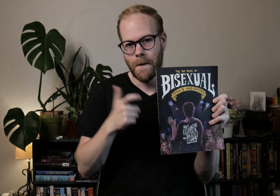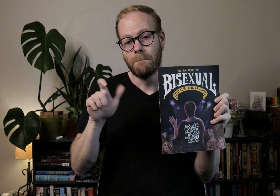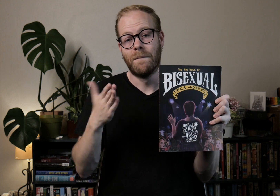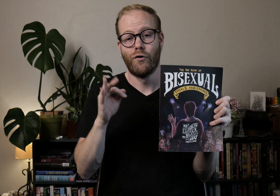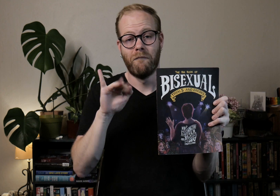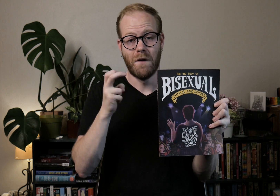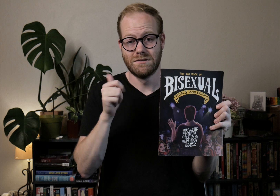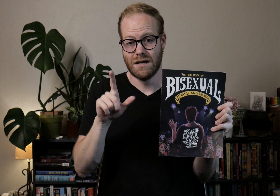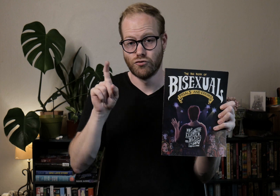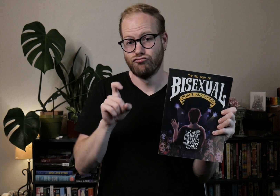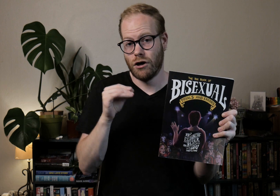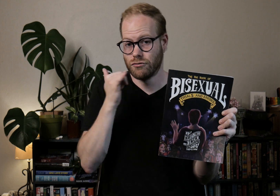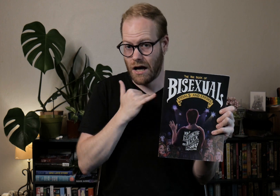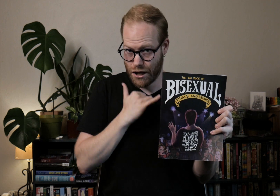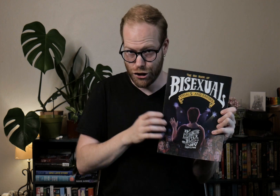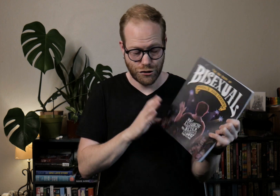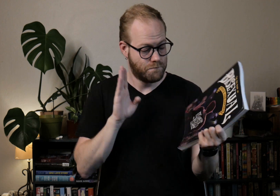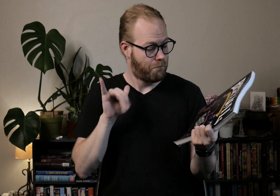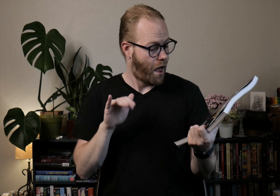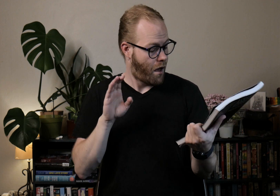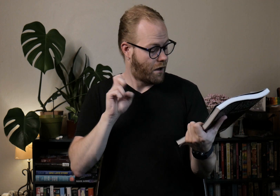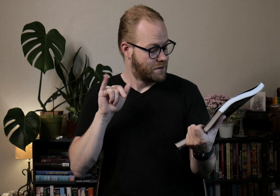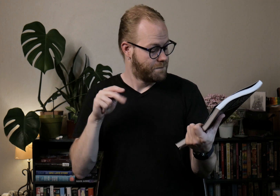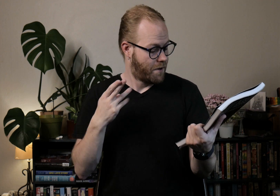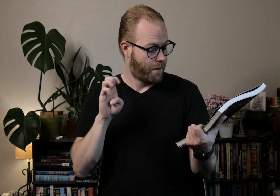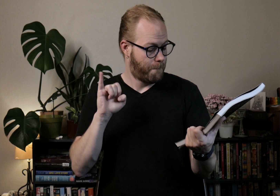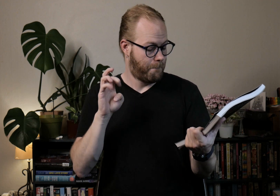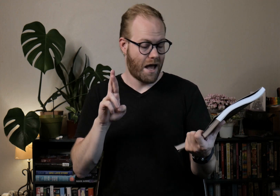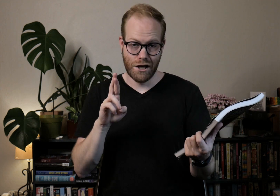The Big Book of Bisexual Trials and Errors by Elizabeth Beier.